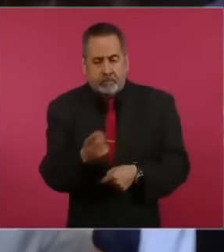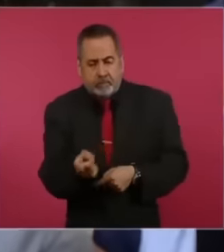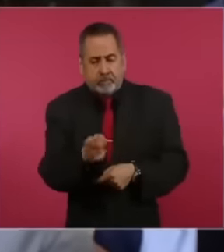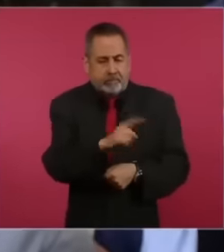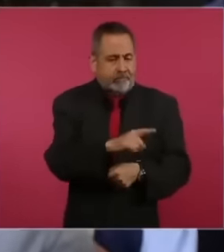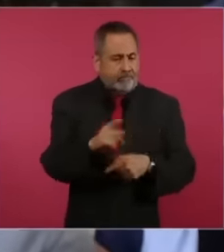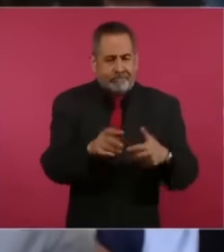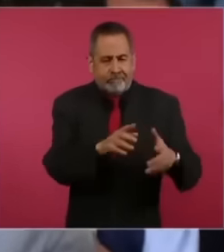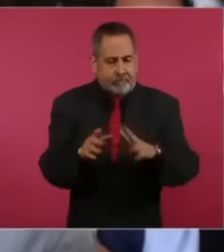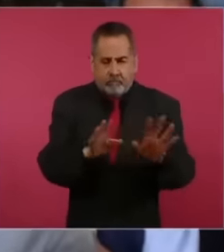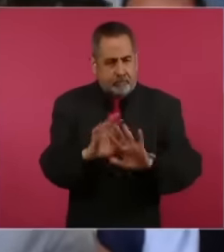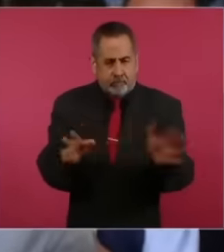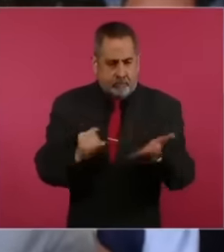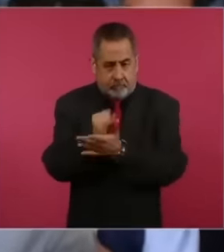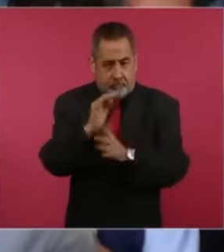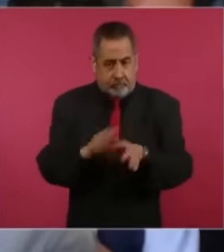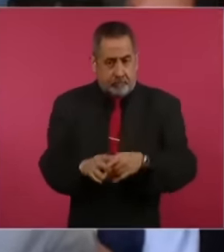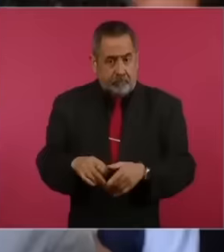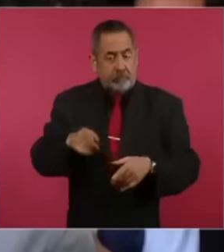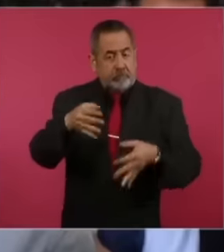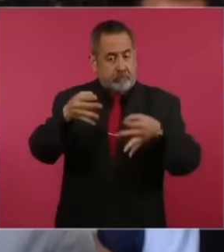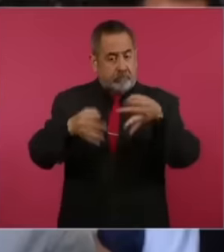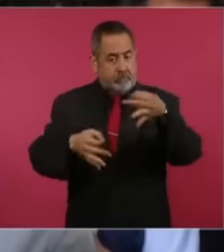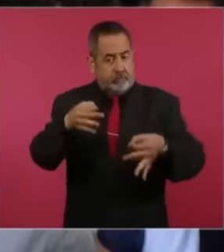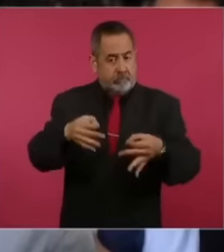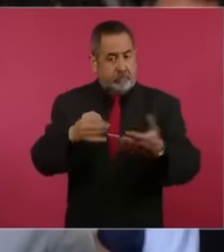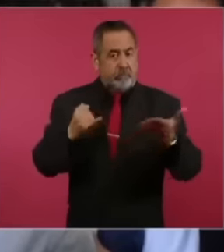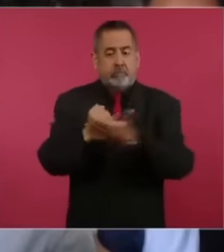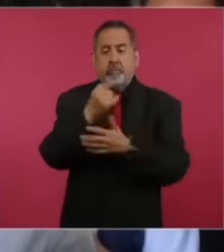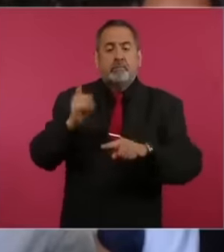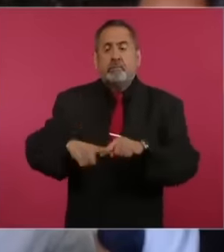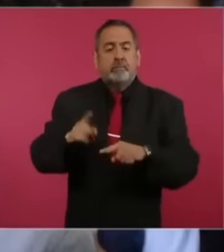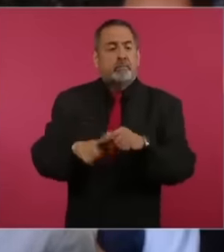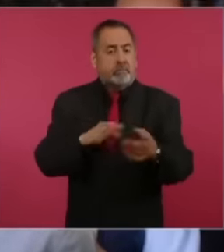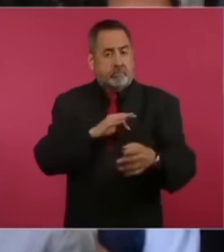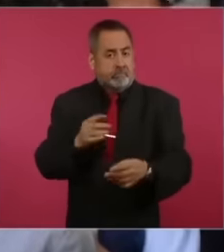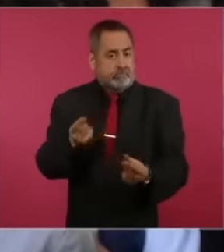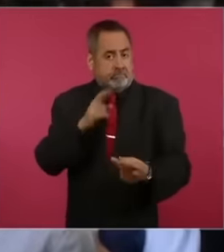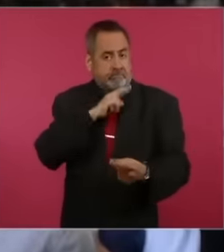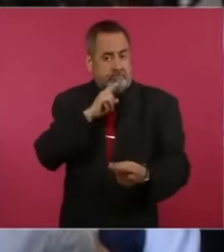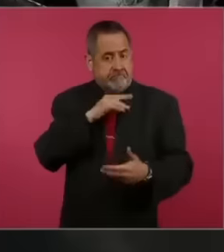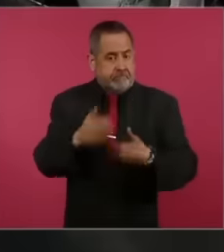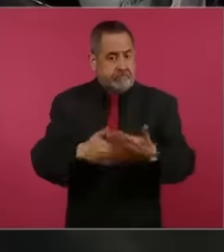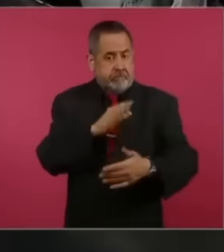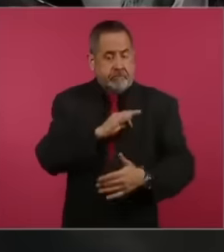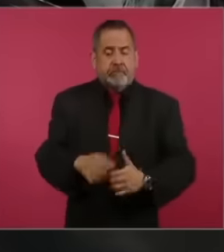has to resolve it, not them, not the not the court, this could speed up the process Ricardo The legal process